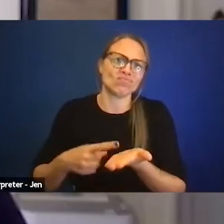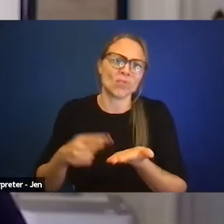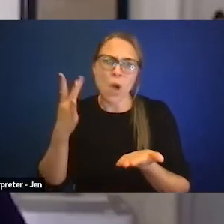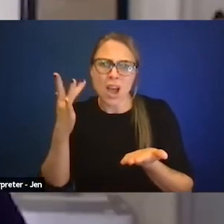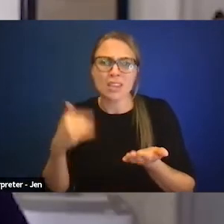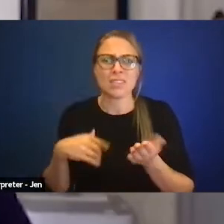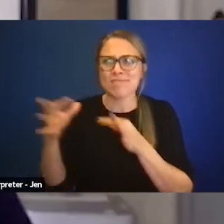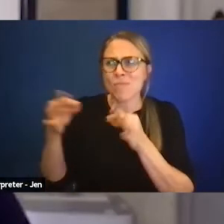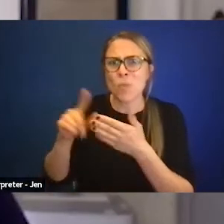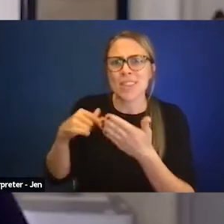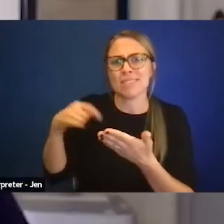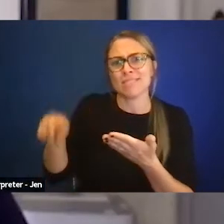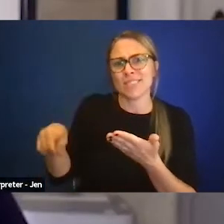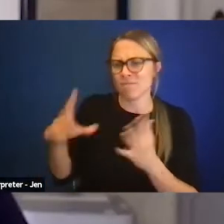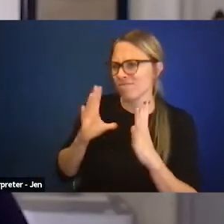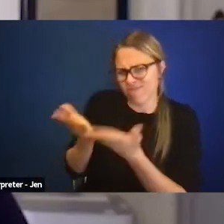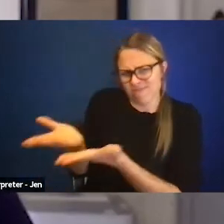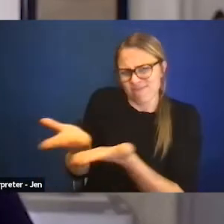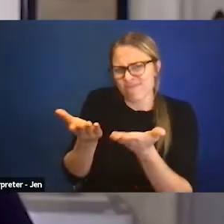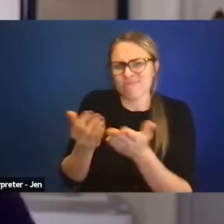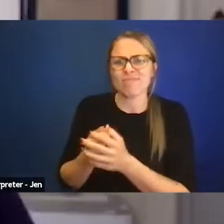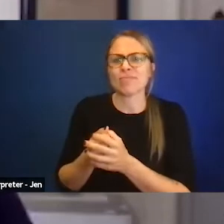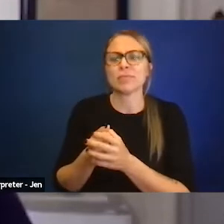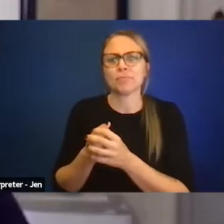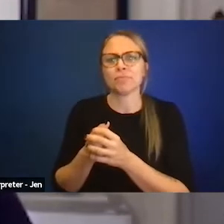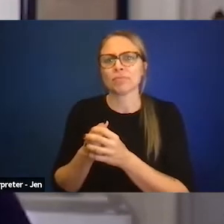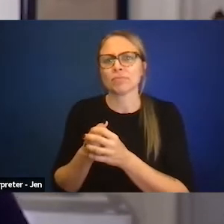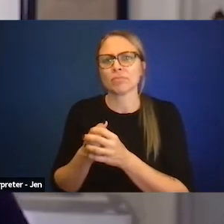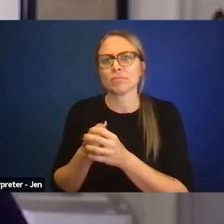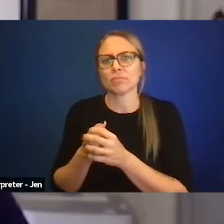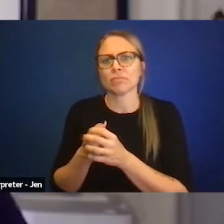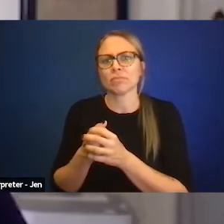they need to be able to function effectively